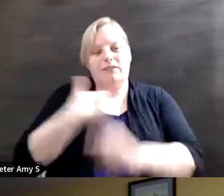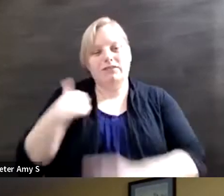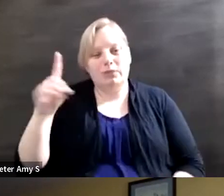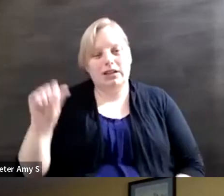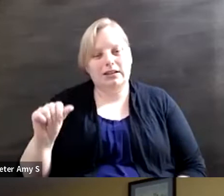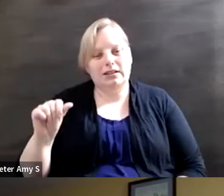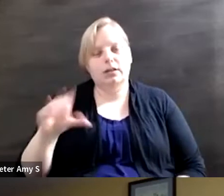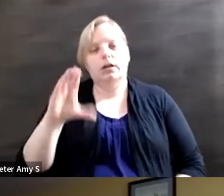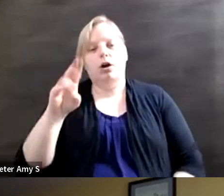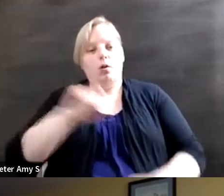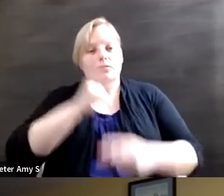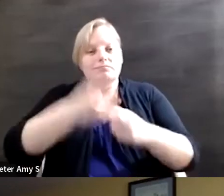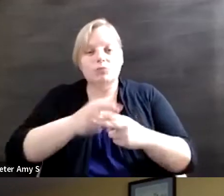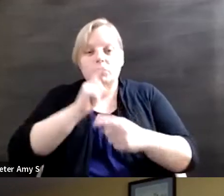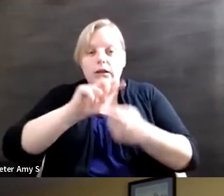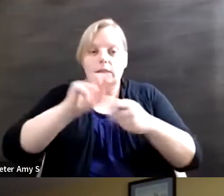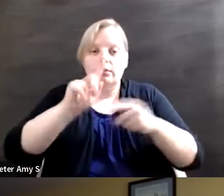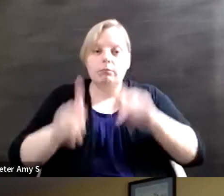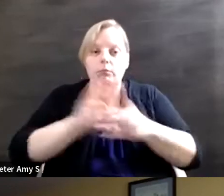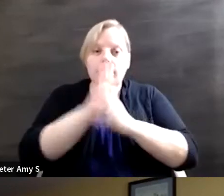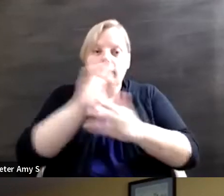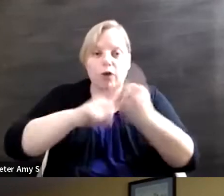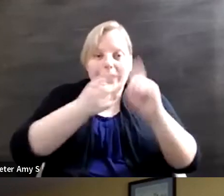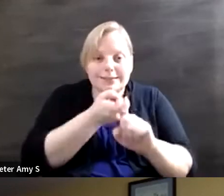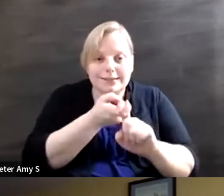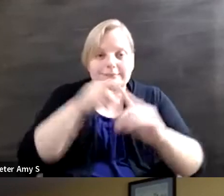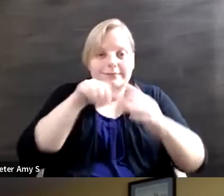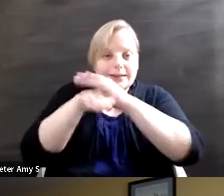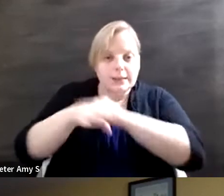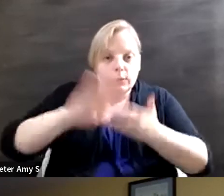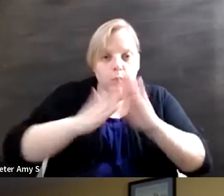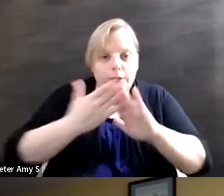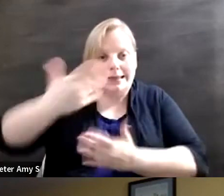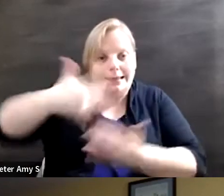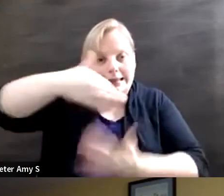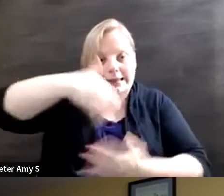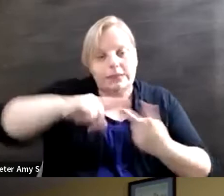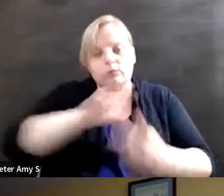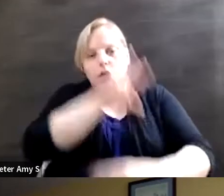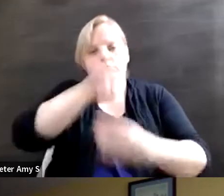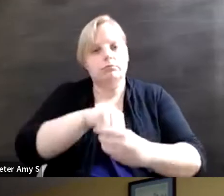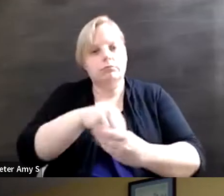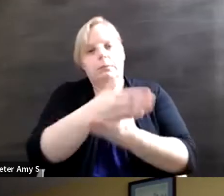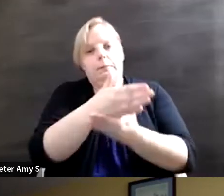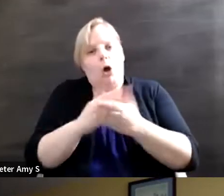know friendships, access to community, access to, you know, being a part of of the things that exist